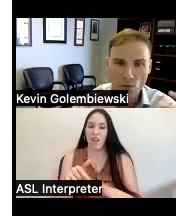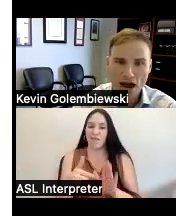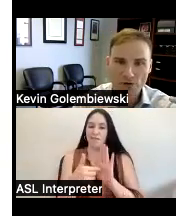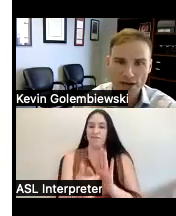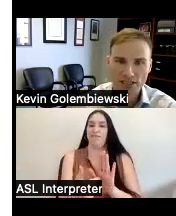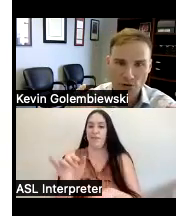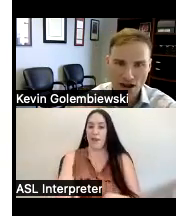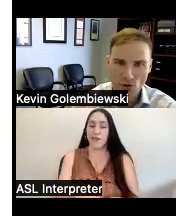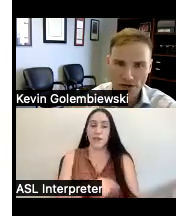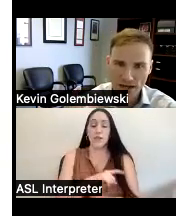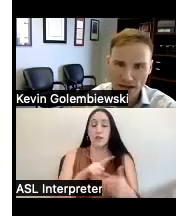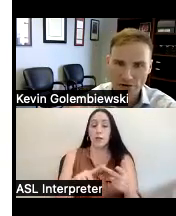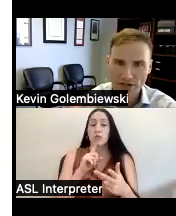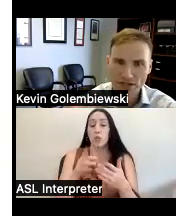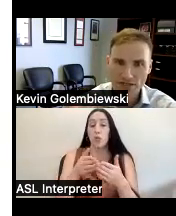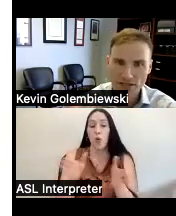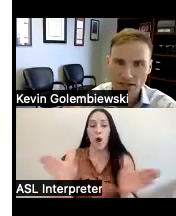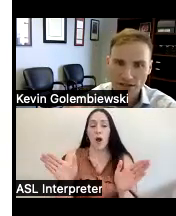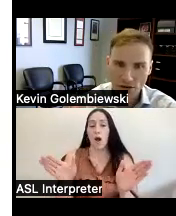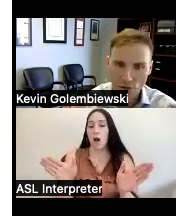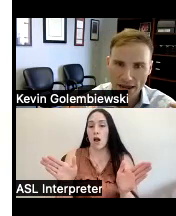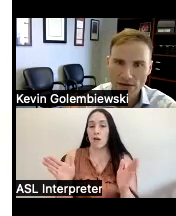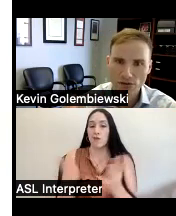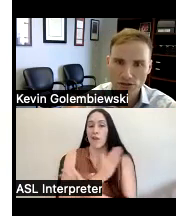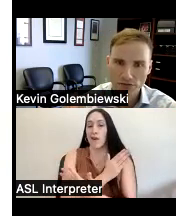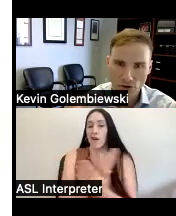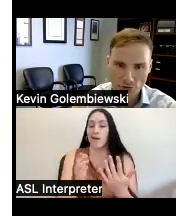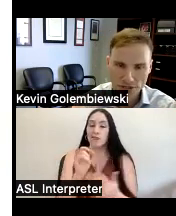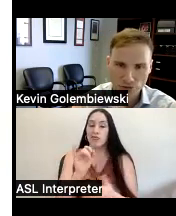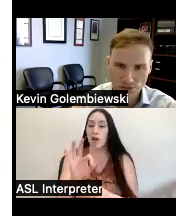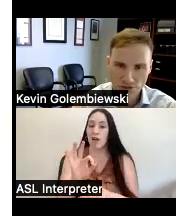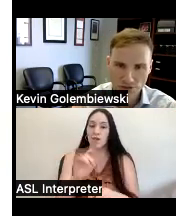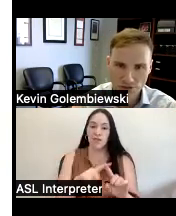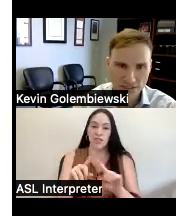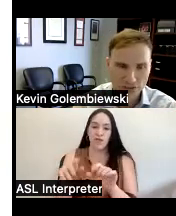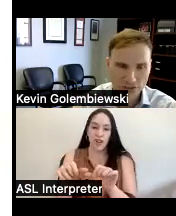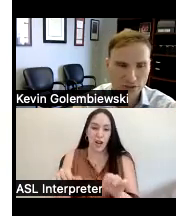have a wide range of priority areas that we're able to devote our resources to and assist with